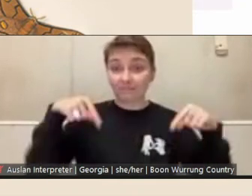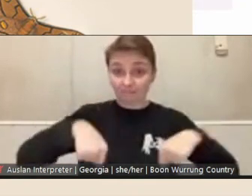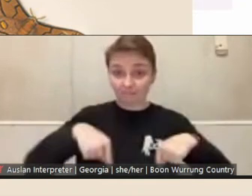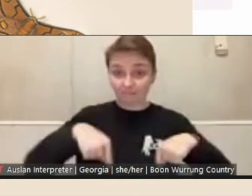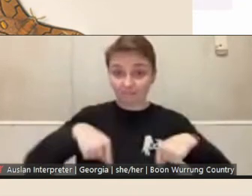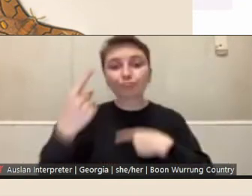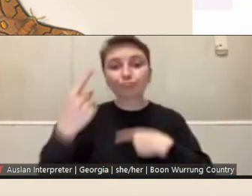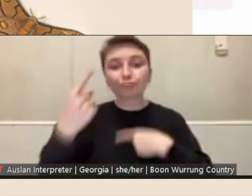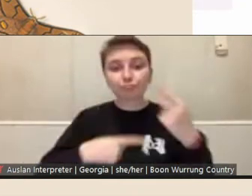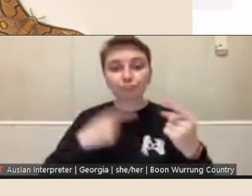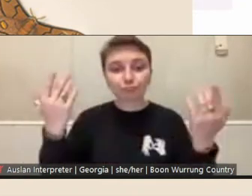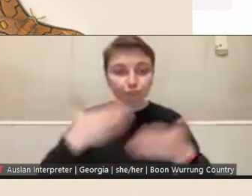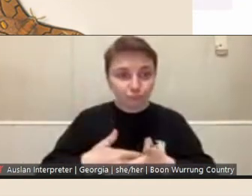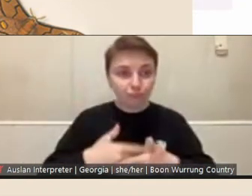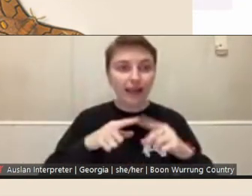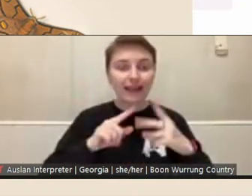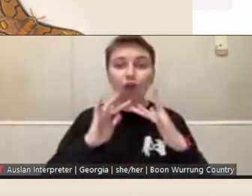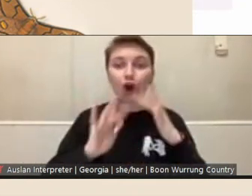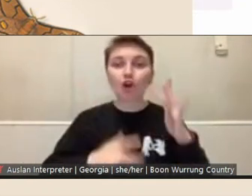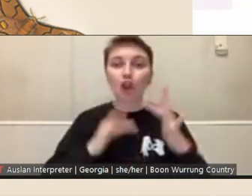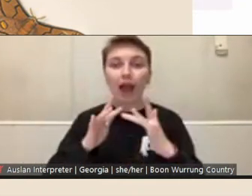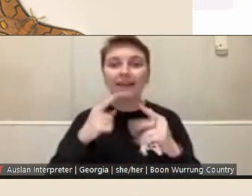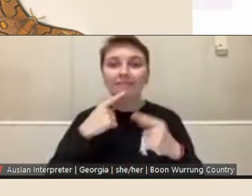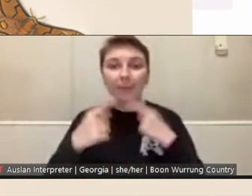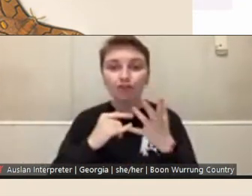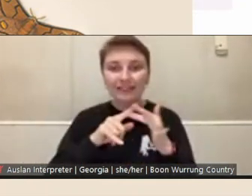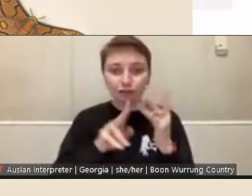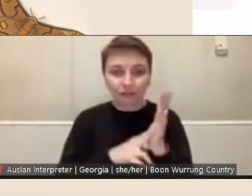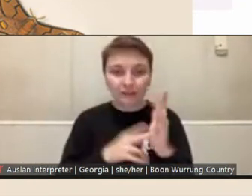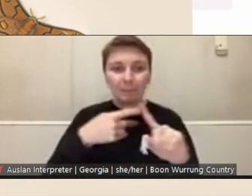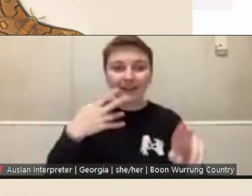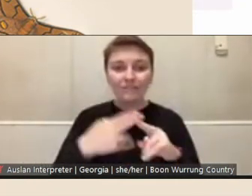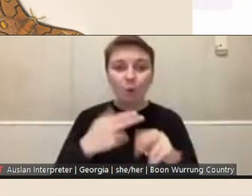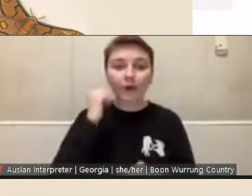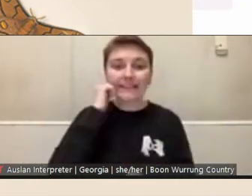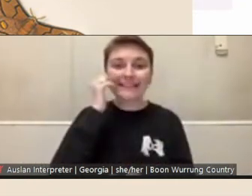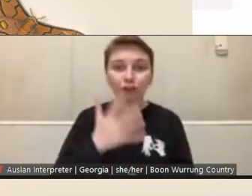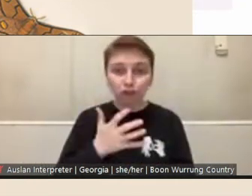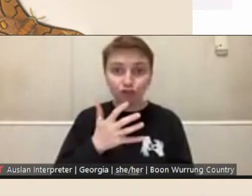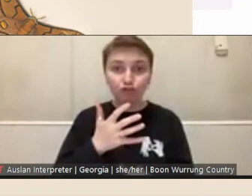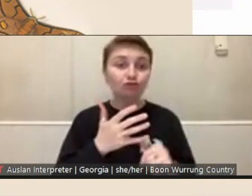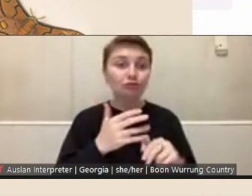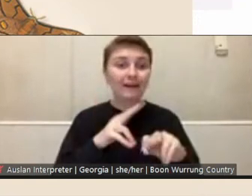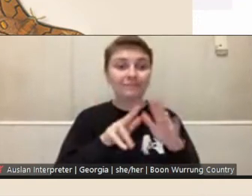info session, specifically for the Indigenous Fellowships, on Tuesday the 24th of August.